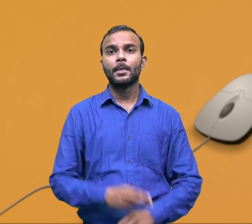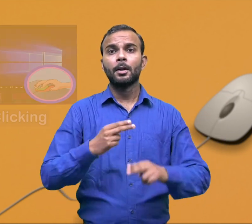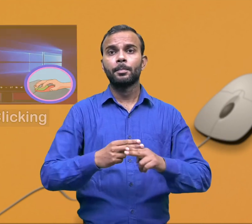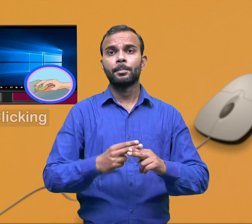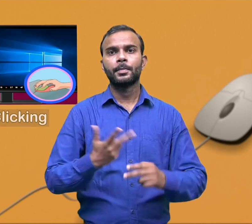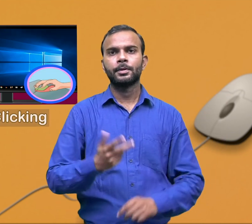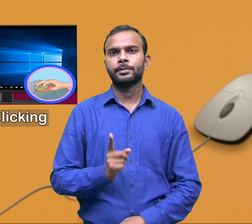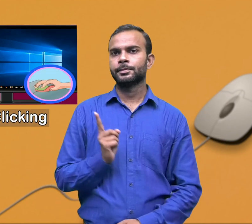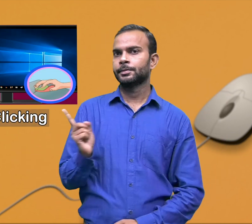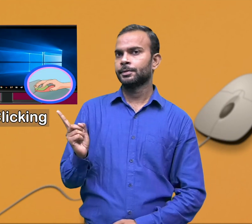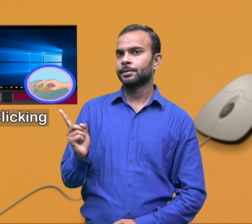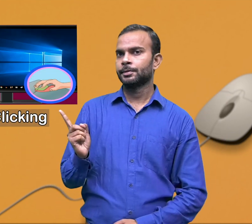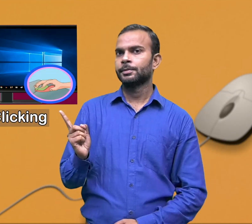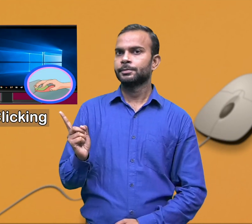Let's see the next point.